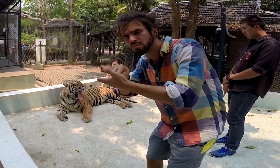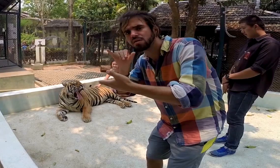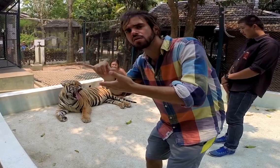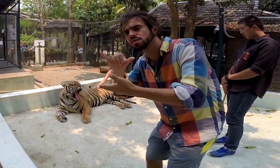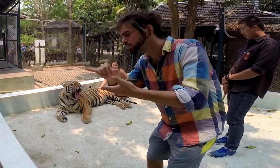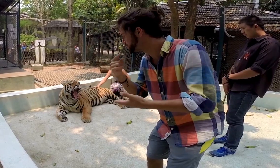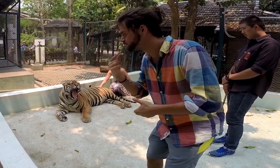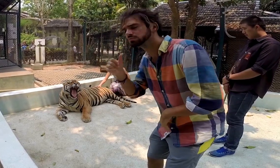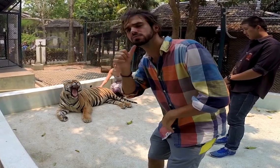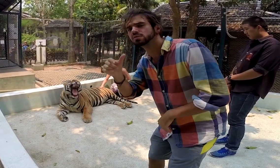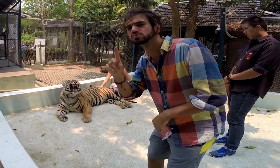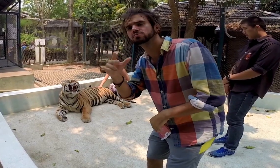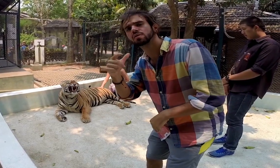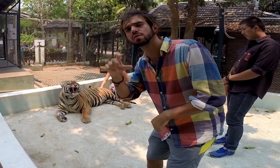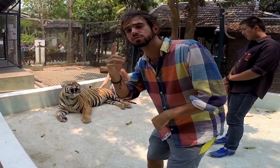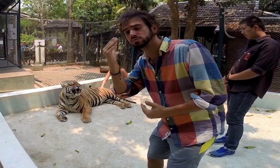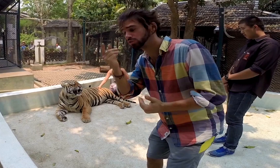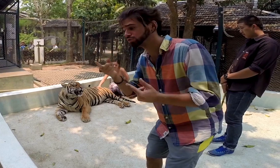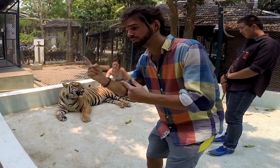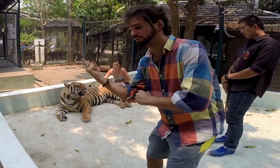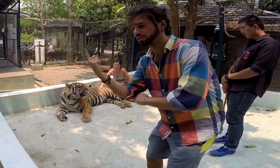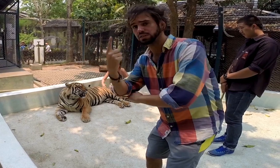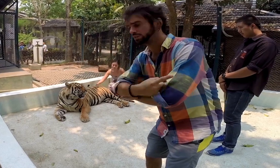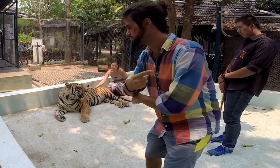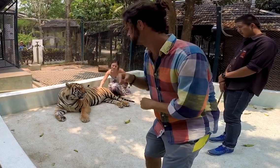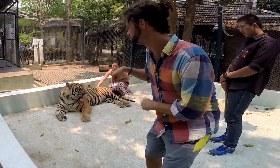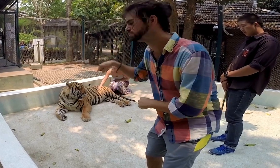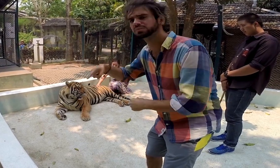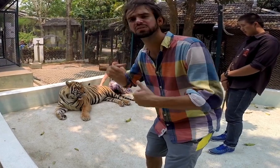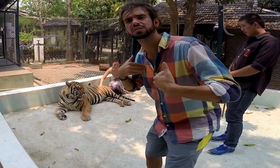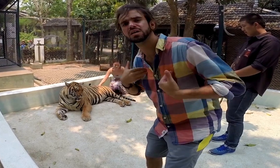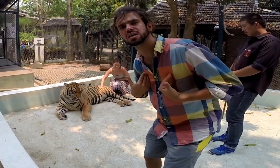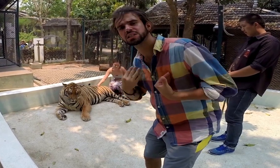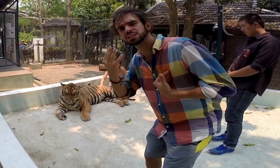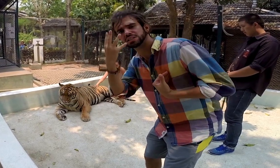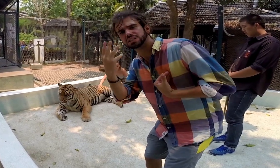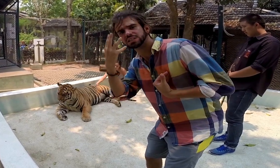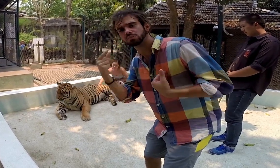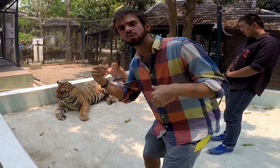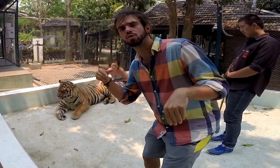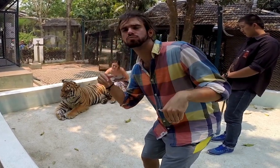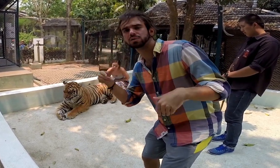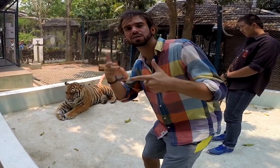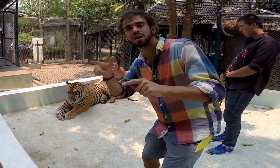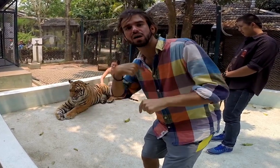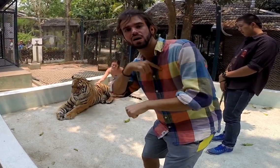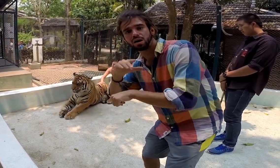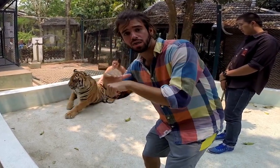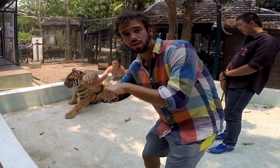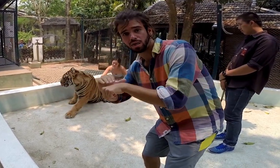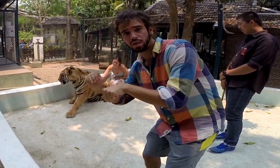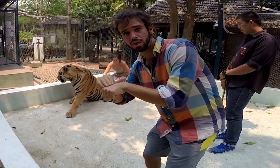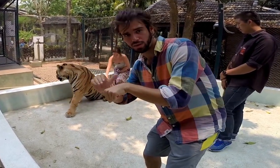The information states that they are not drugged, they are tired during the day so that allows us to interact with them.